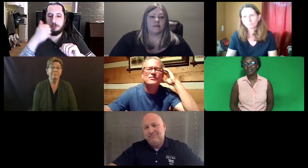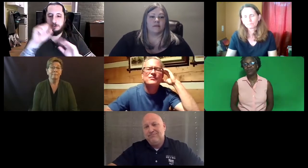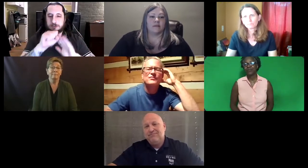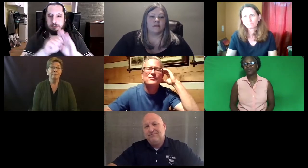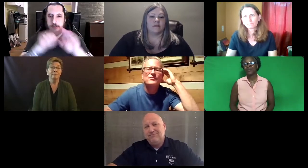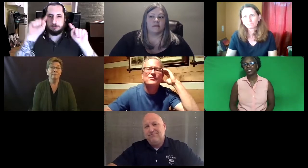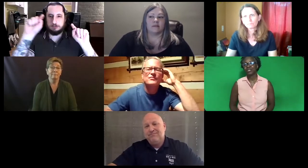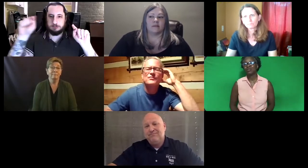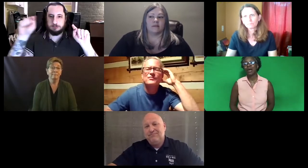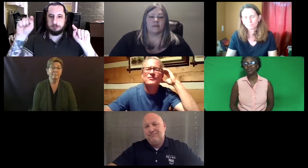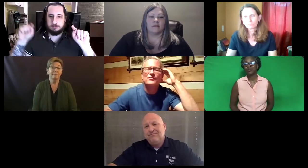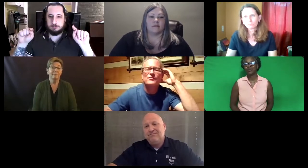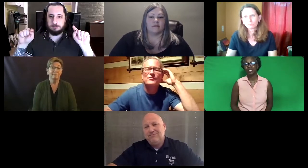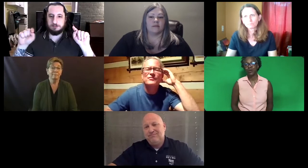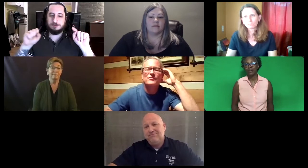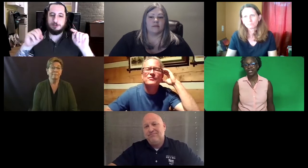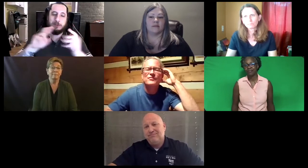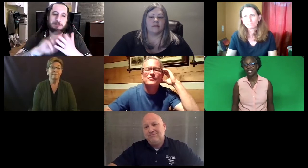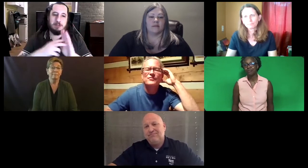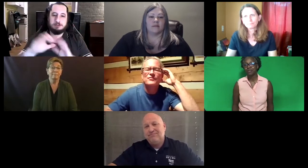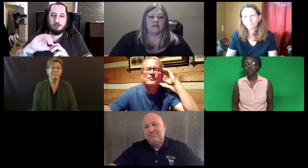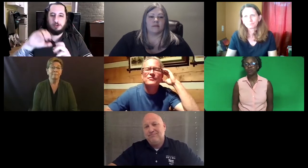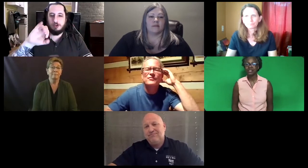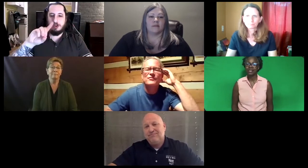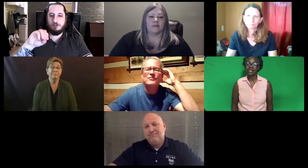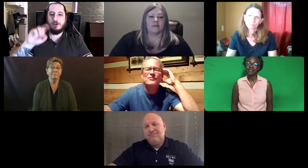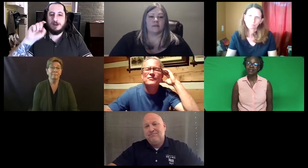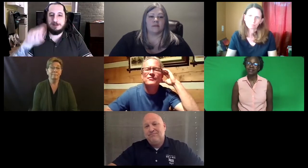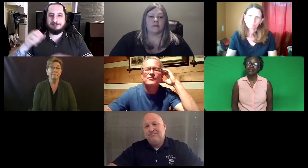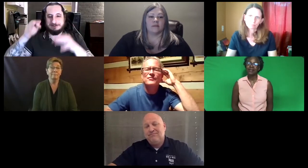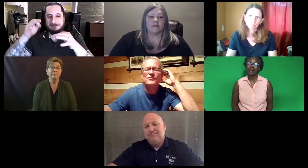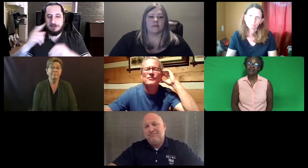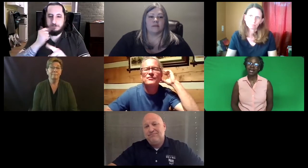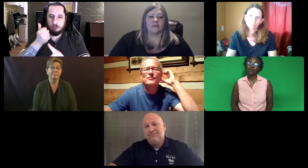So you have to, you know, get investments from the State So that would